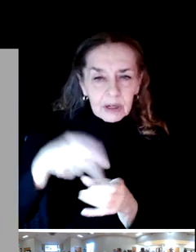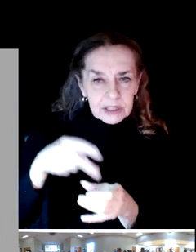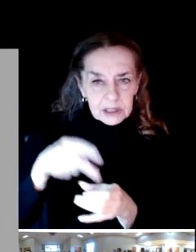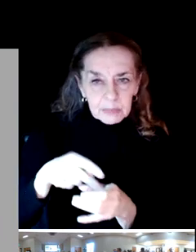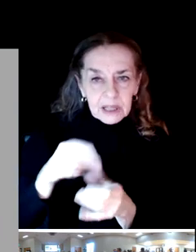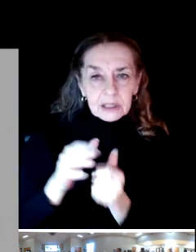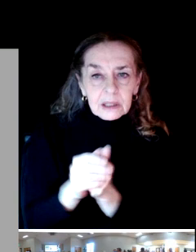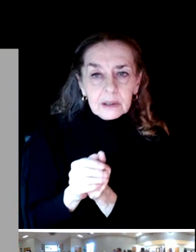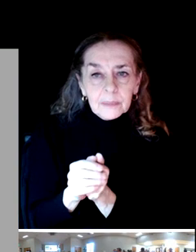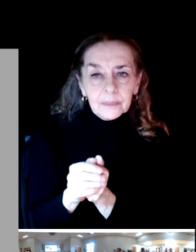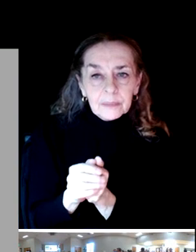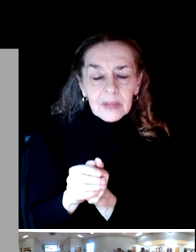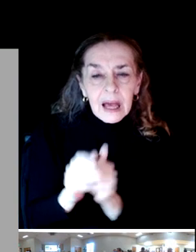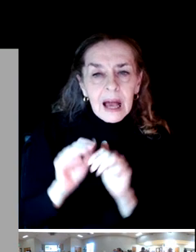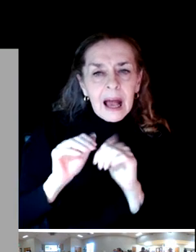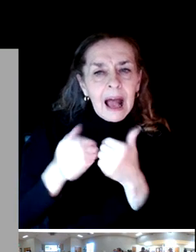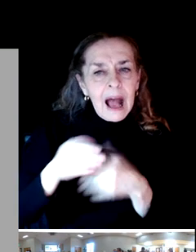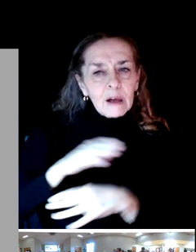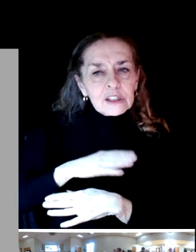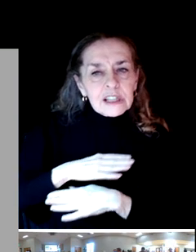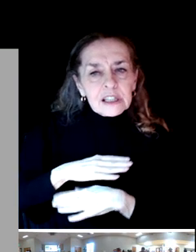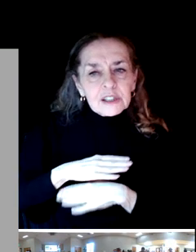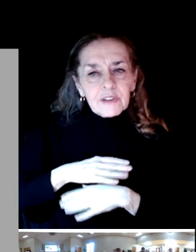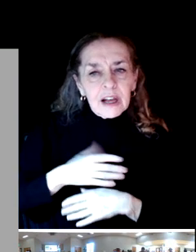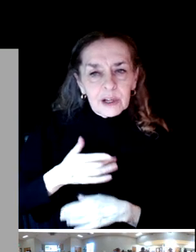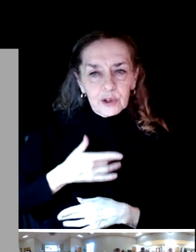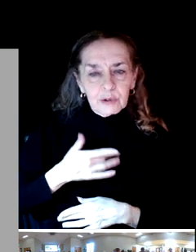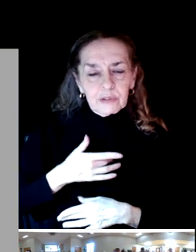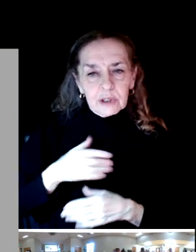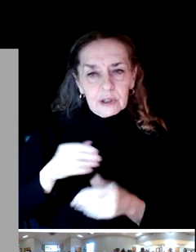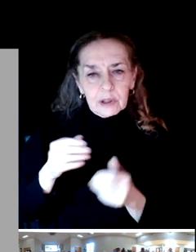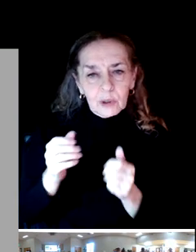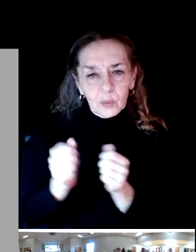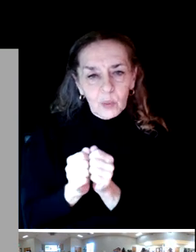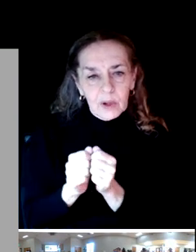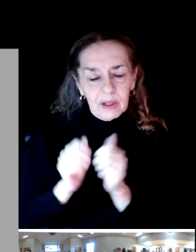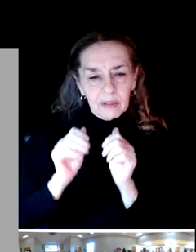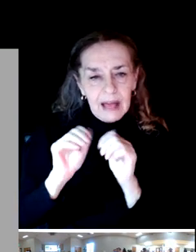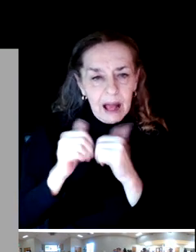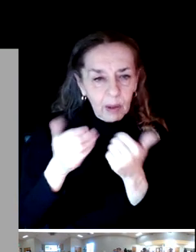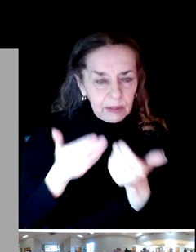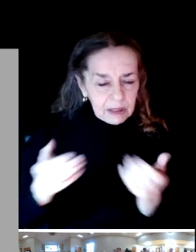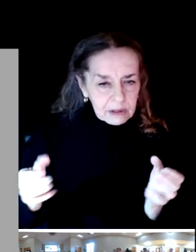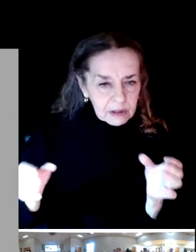how satisfied we were with the existing programs, activities and facilities.